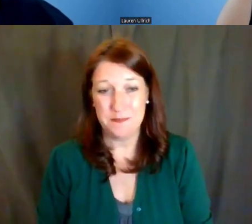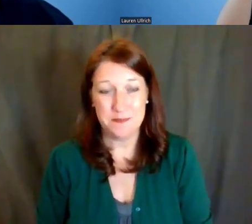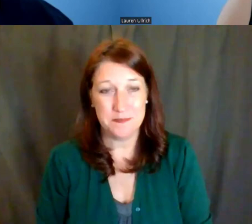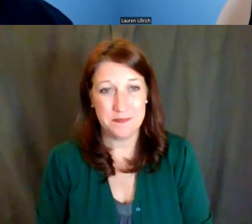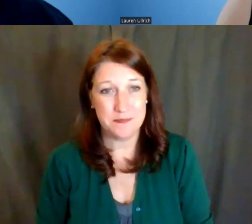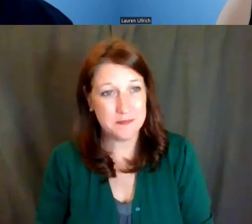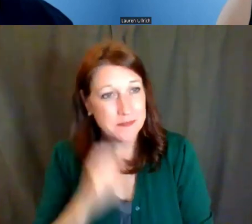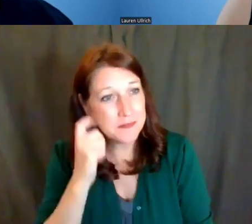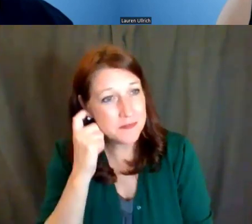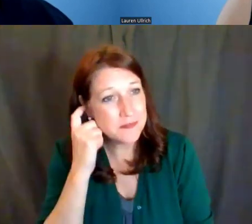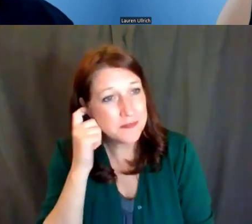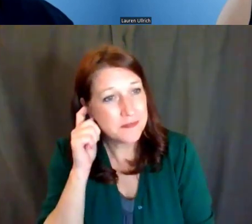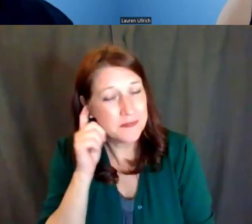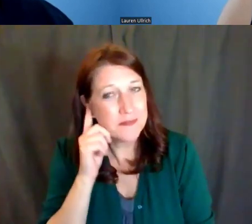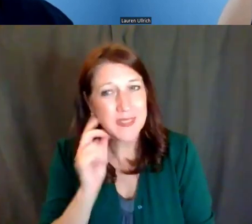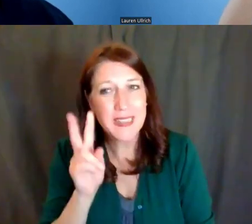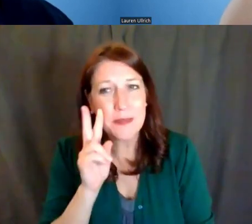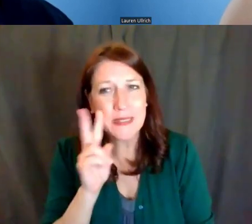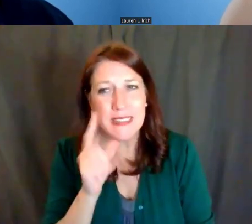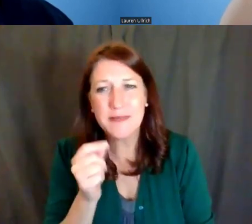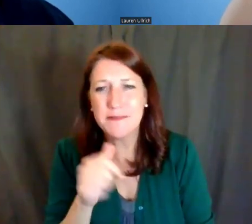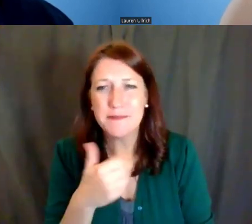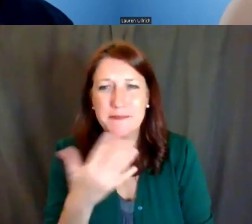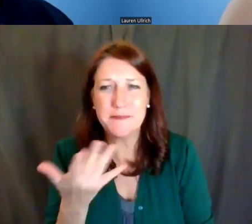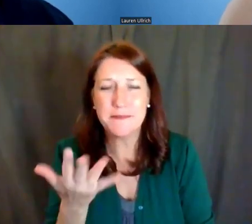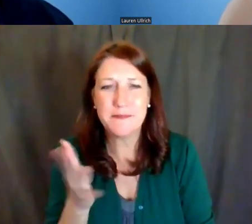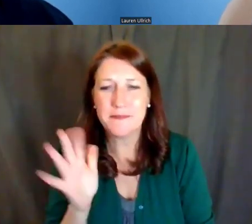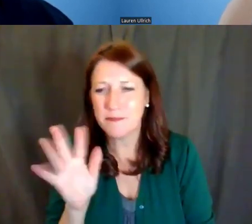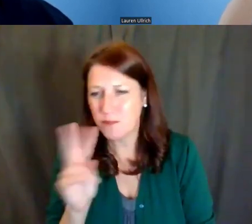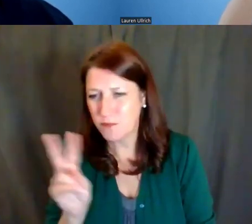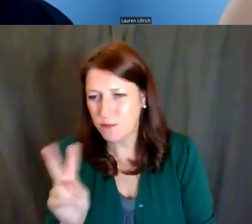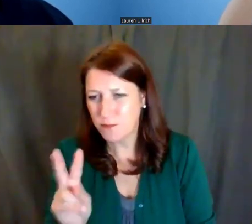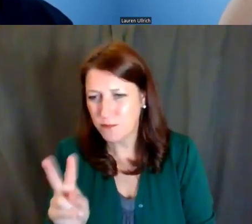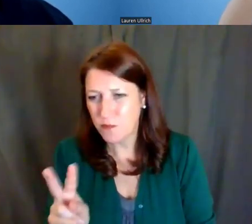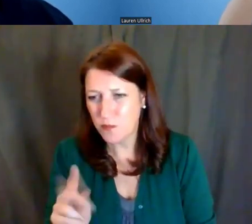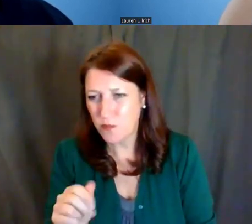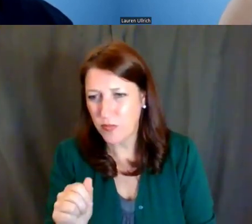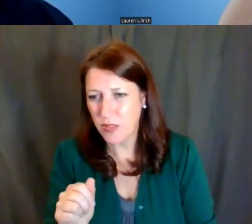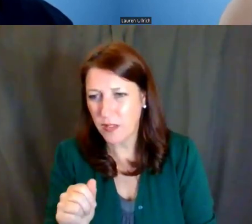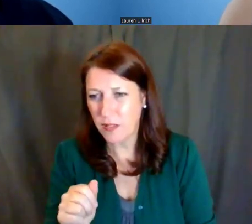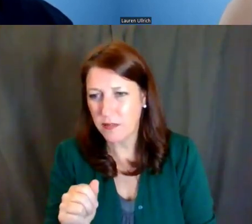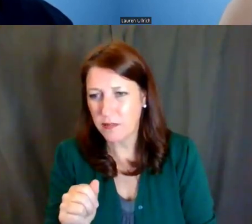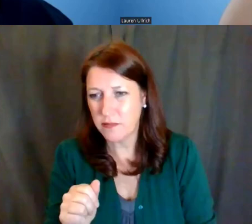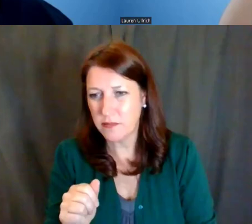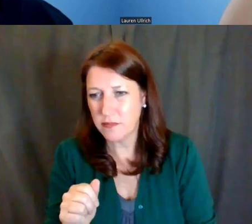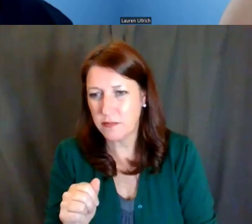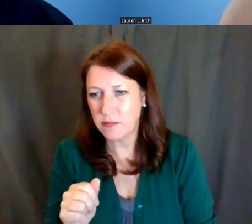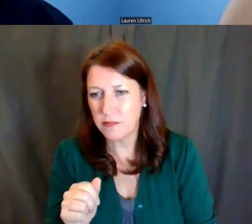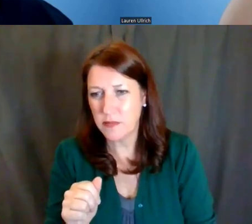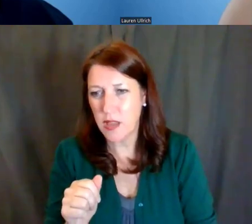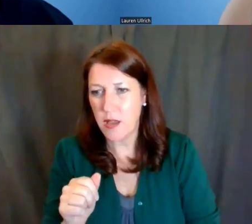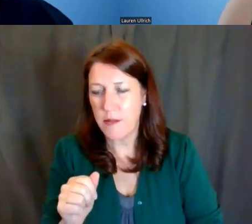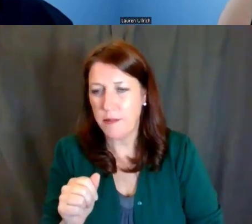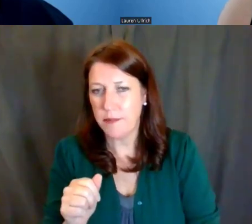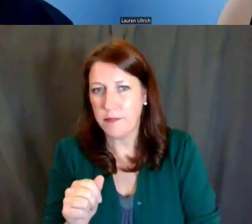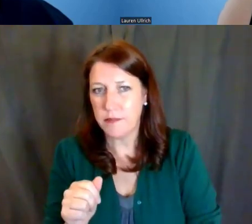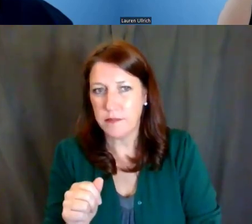Let's see, so we have a question,